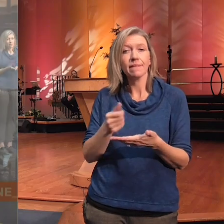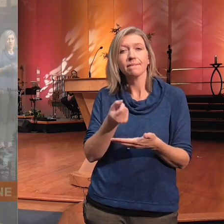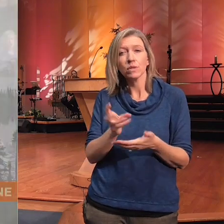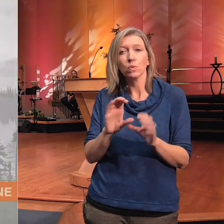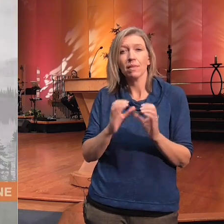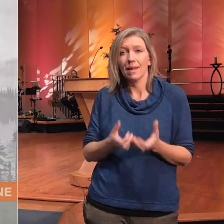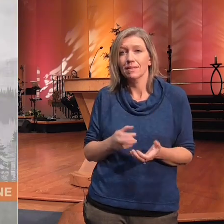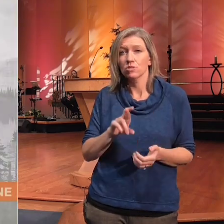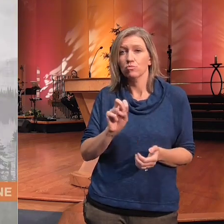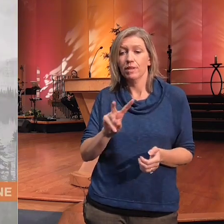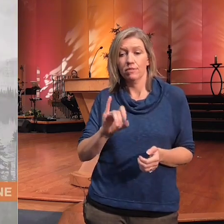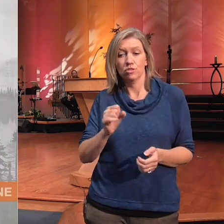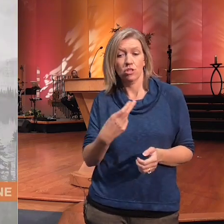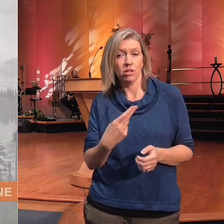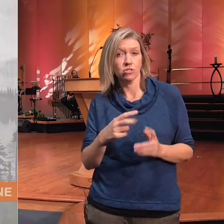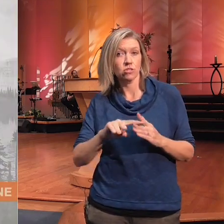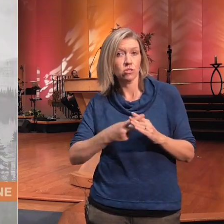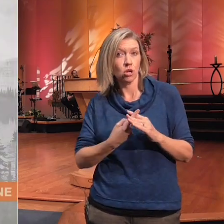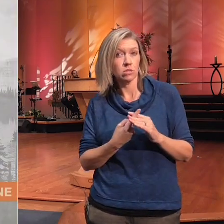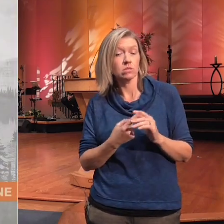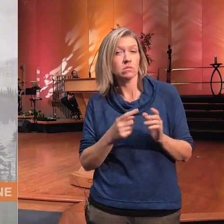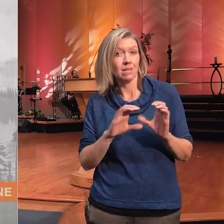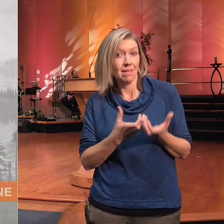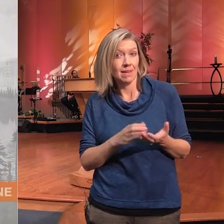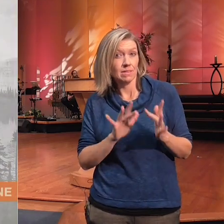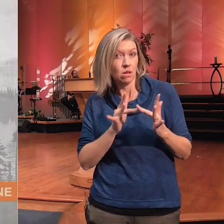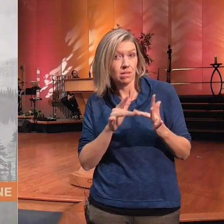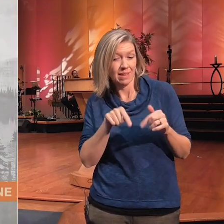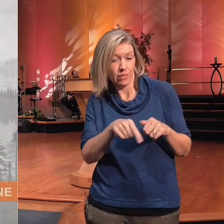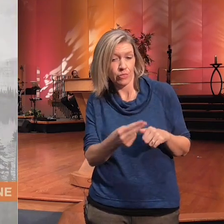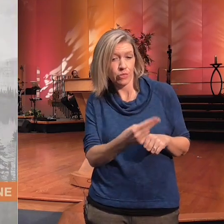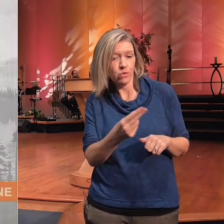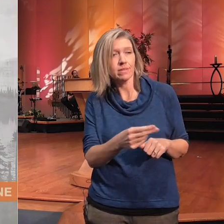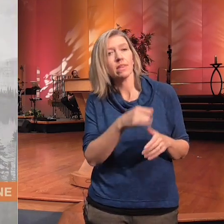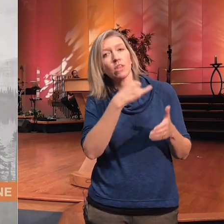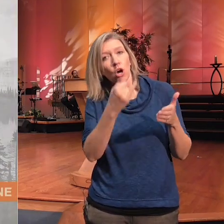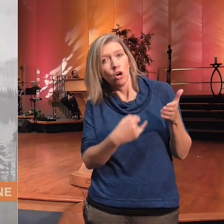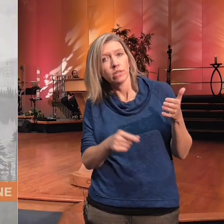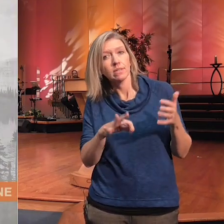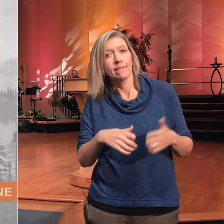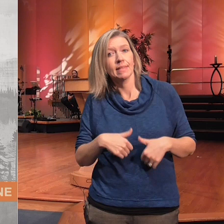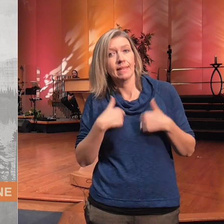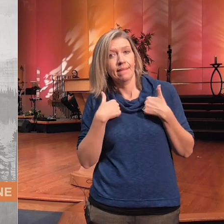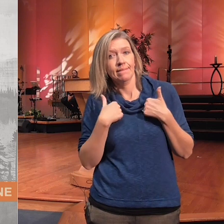online on Thursday you can join him for the art of living in a journey with Joseph Campbell and the